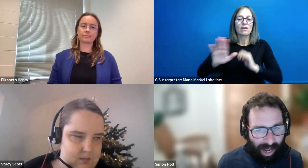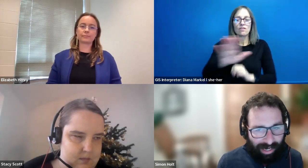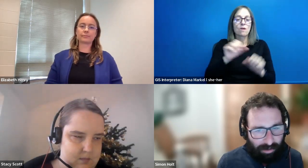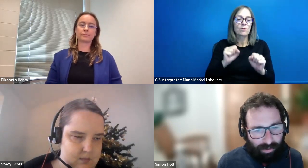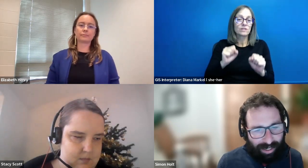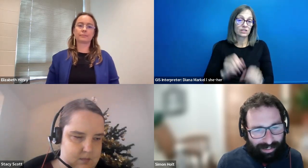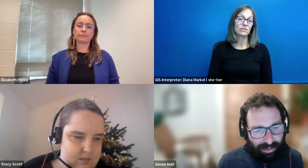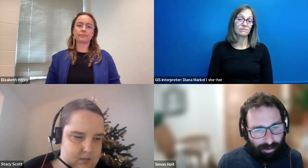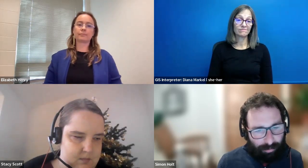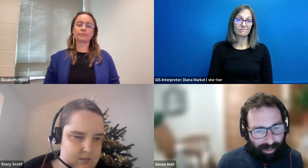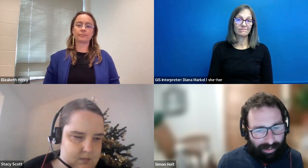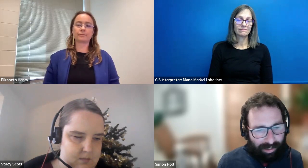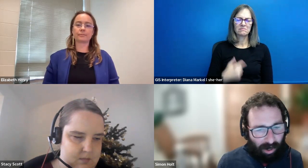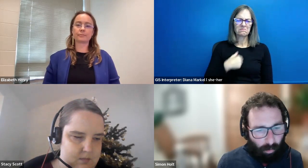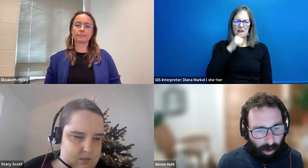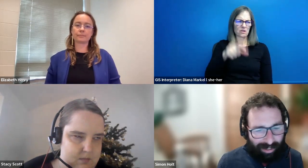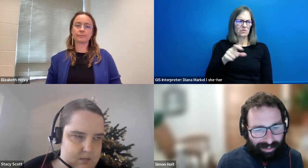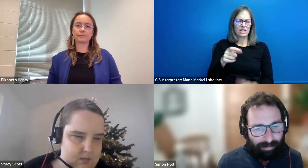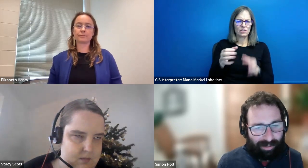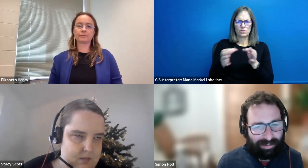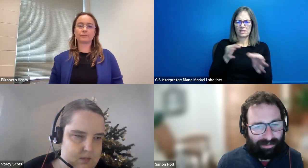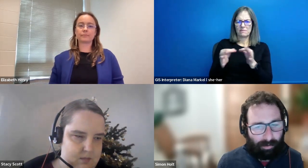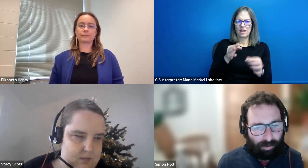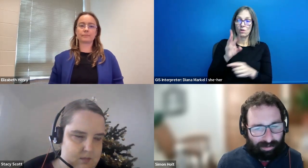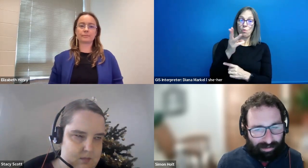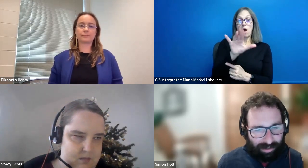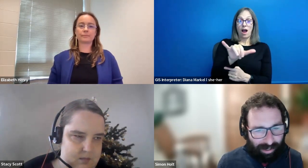Simon Holt: I don't think I need to explain why accessibility is important.